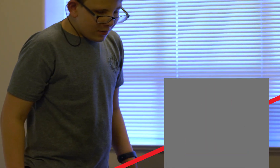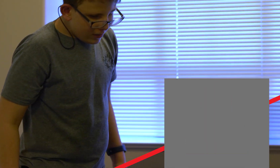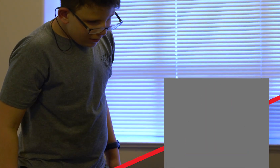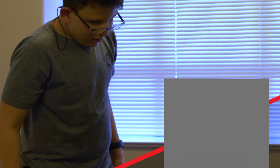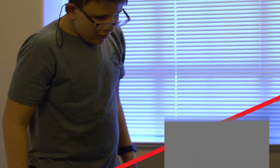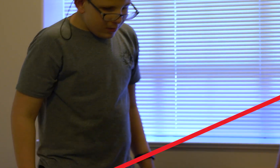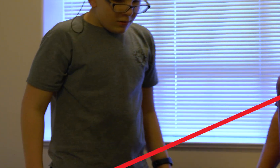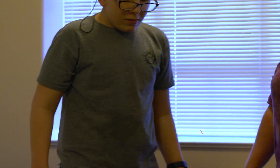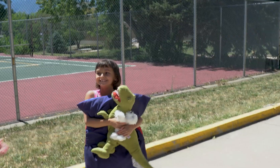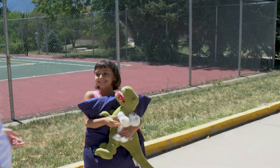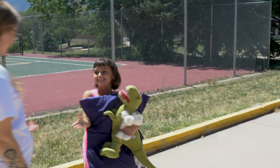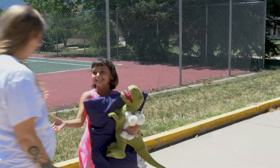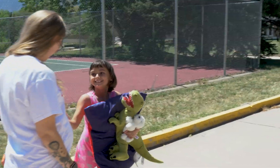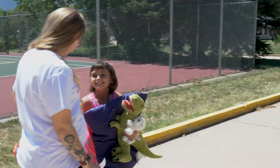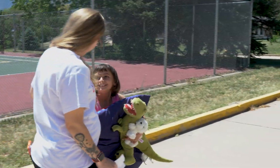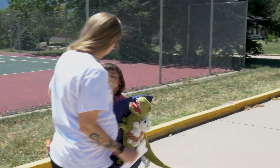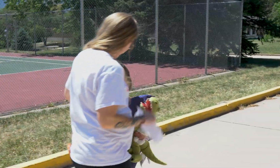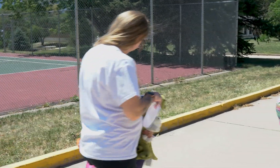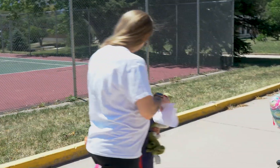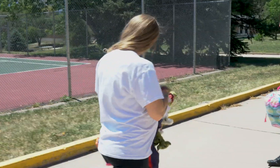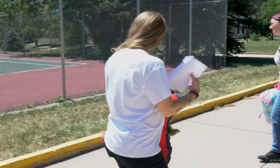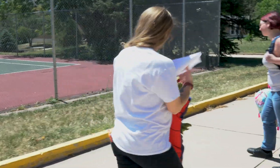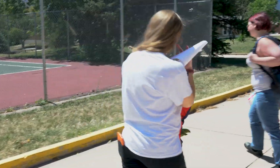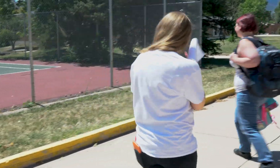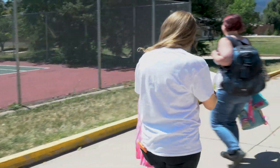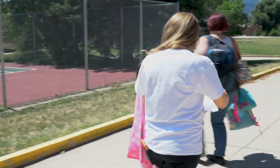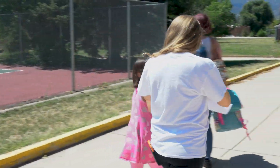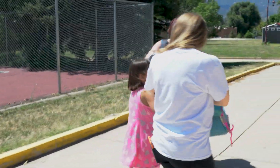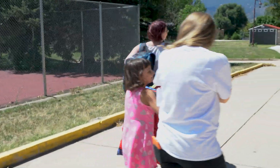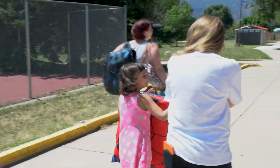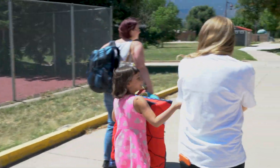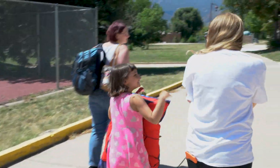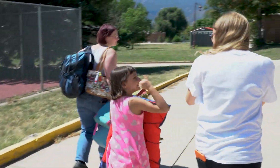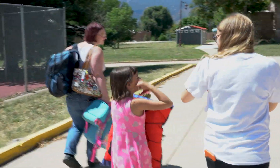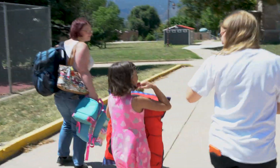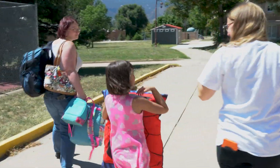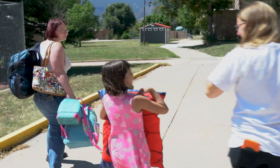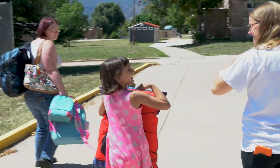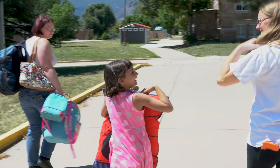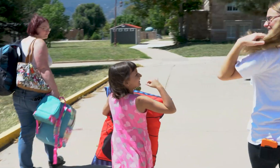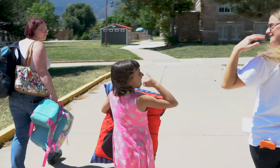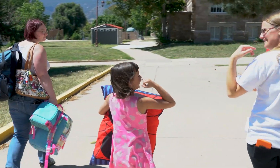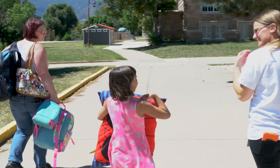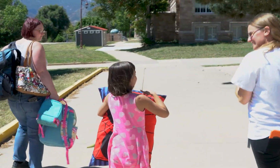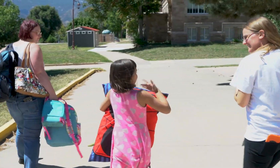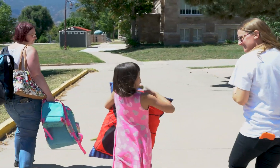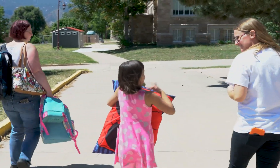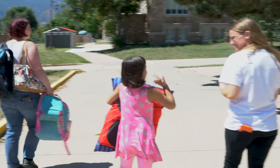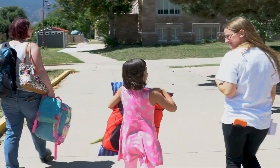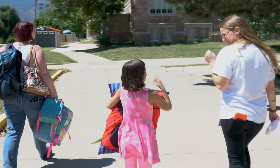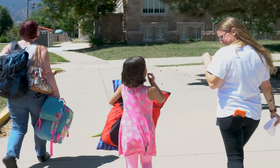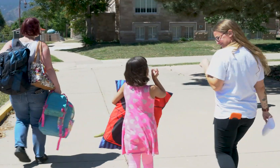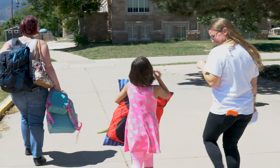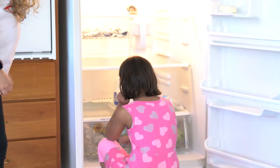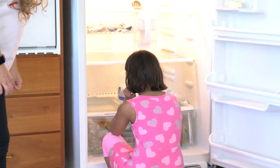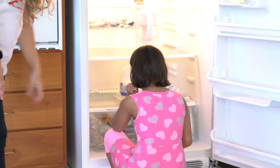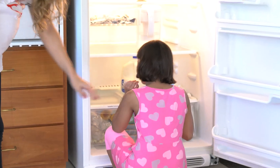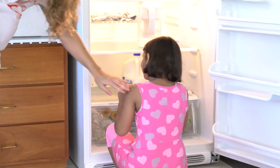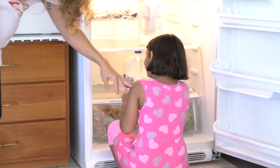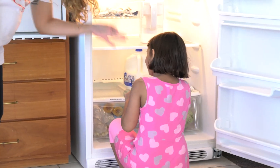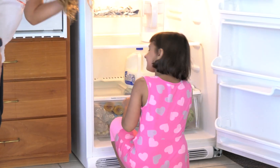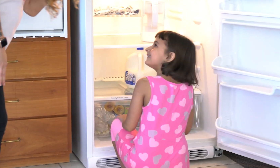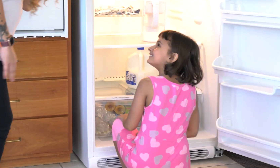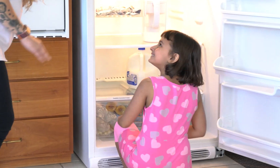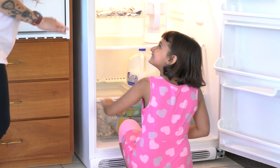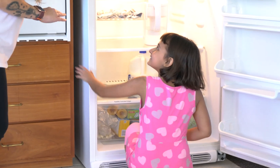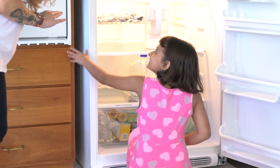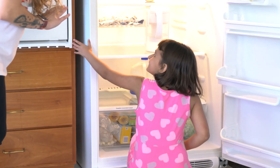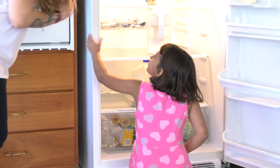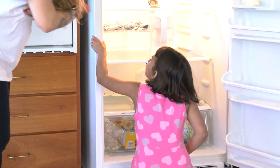(Audio description here)